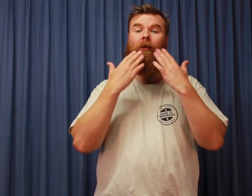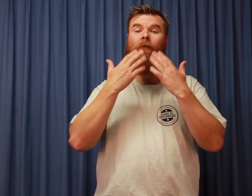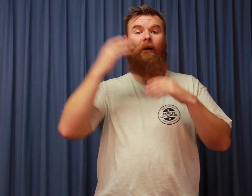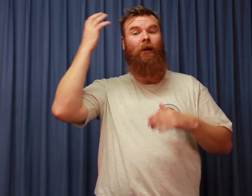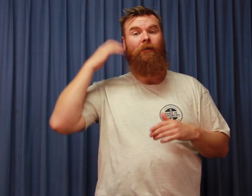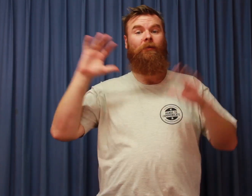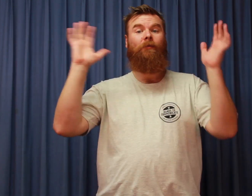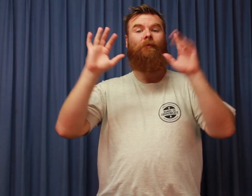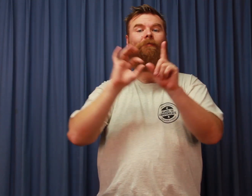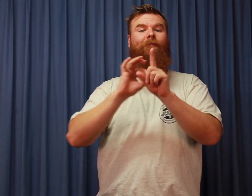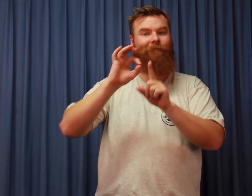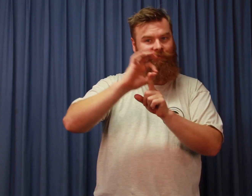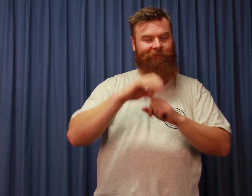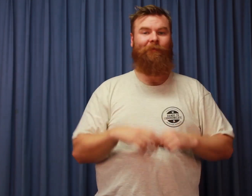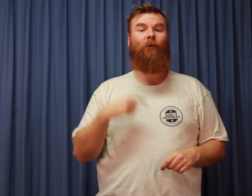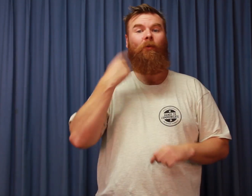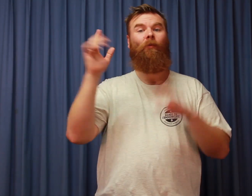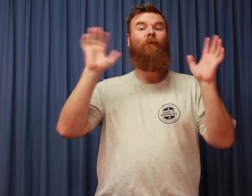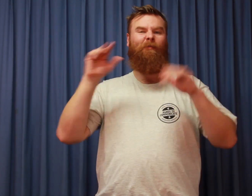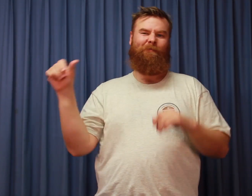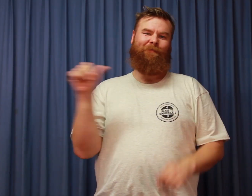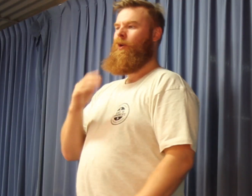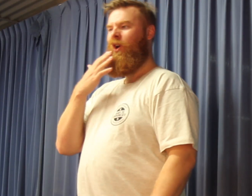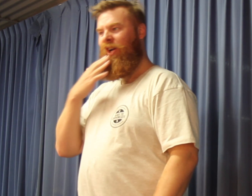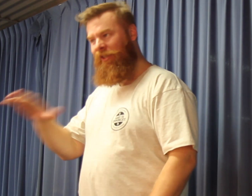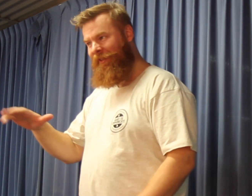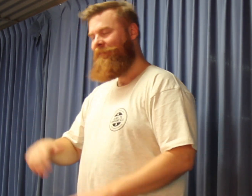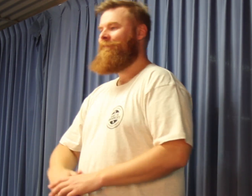Thank you Alexander, for that update. Tomorrow will return to being quite hot.